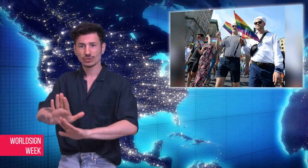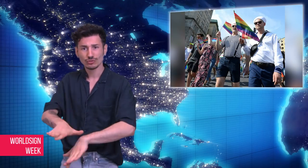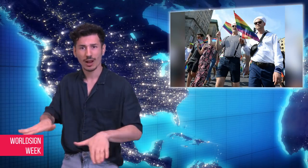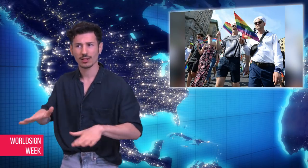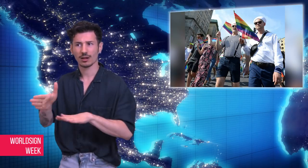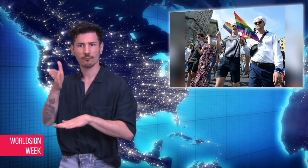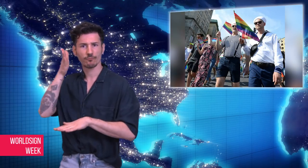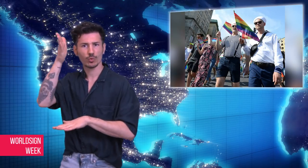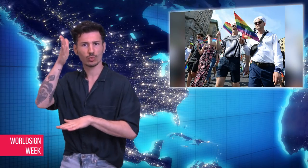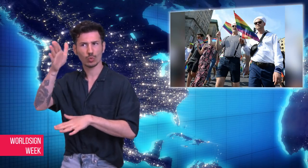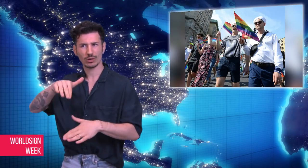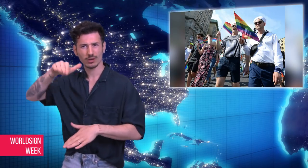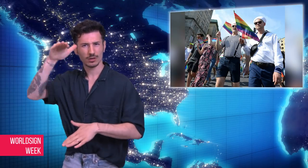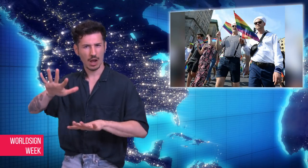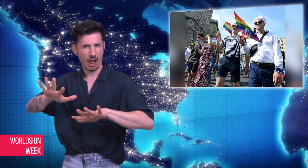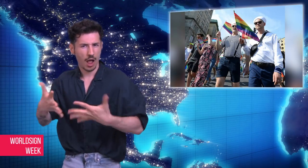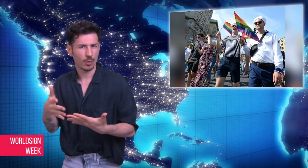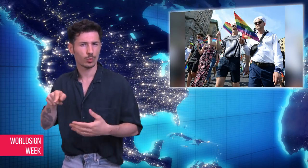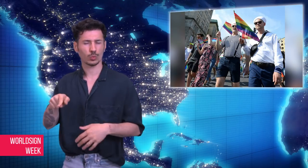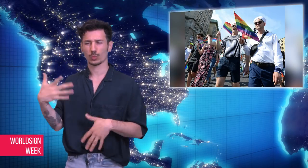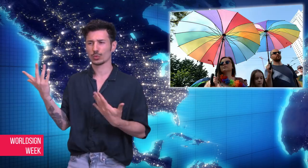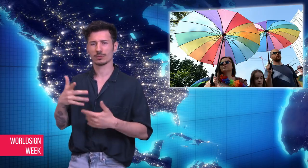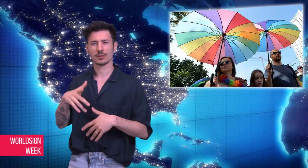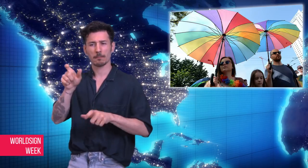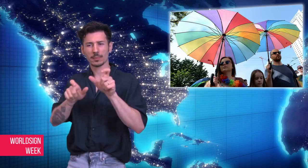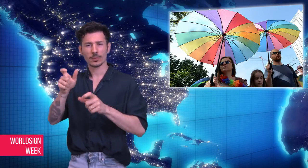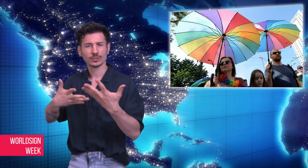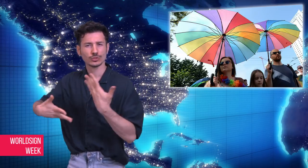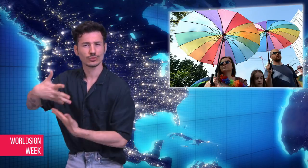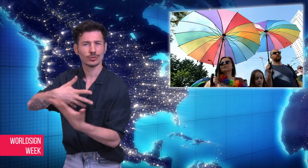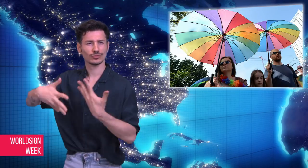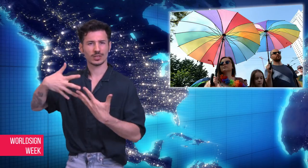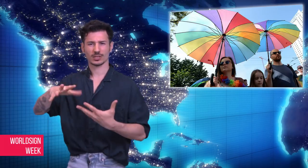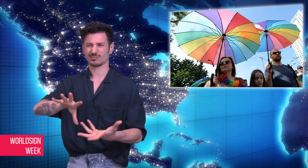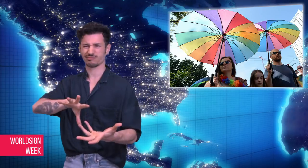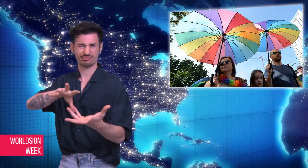society.” Some town councils throughout Poland